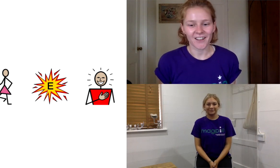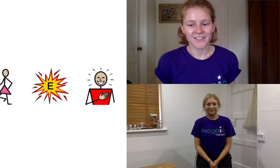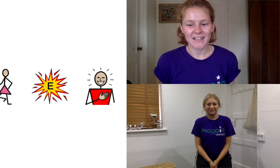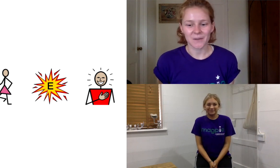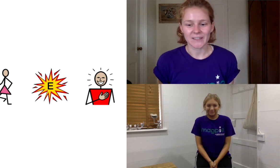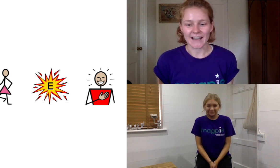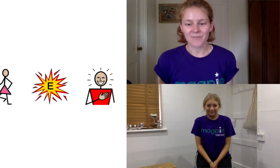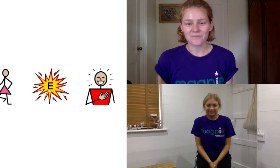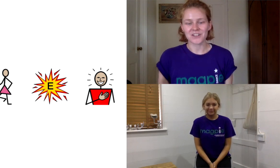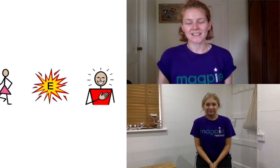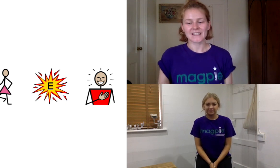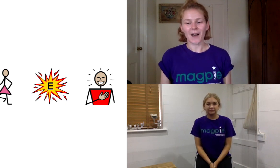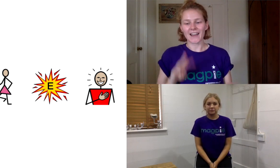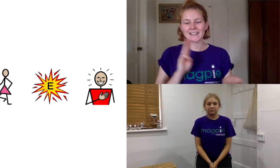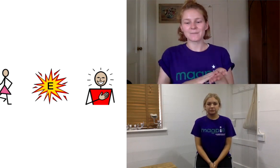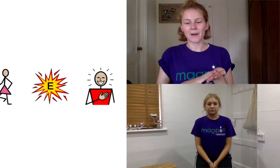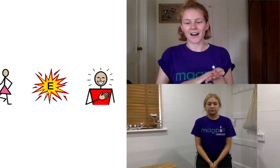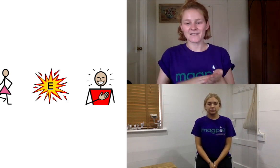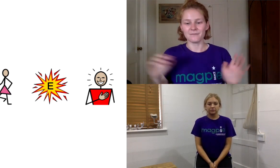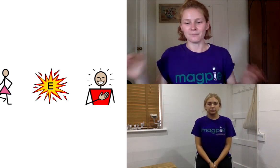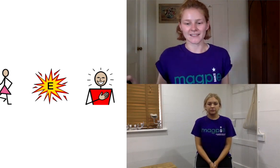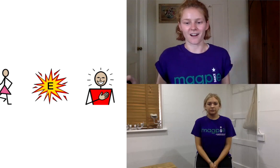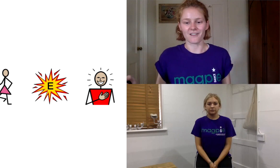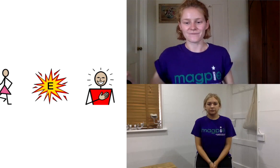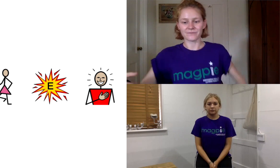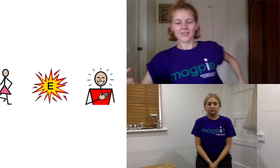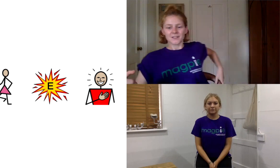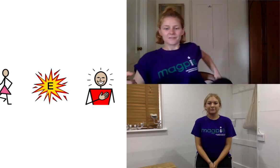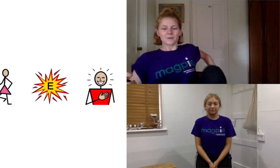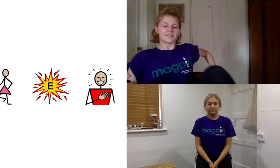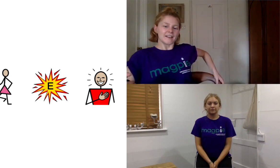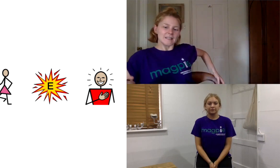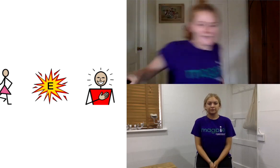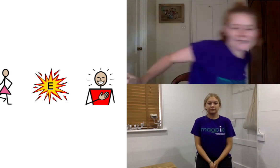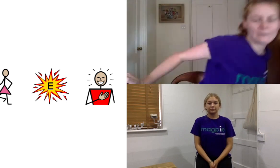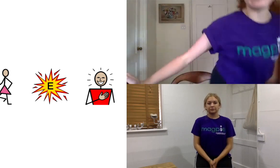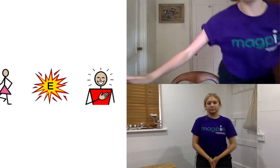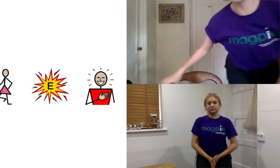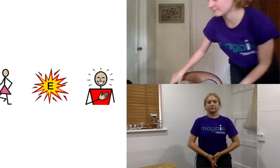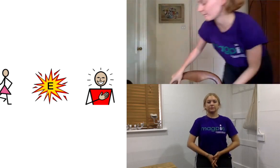own sequence now which is inspired by mascara so if you want to find a space